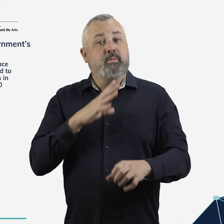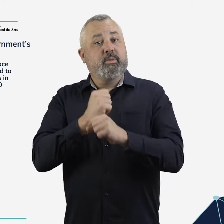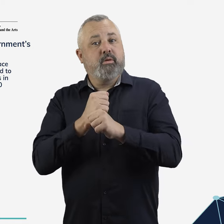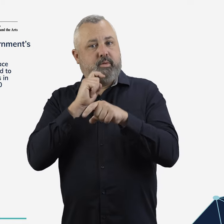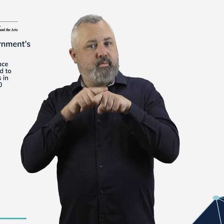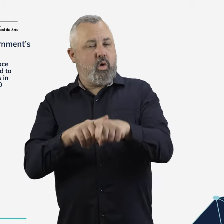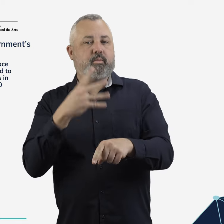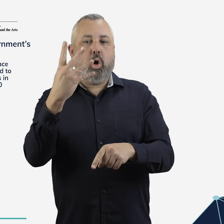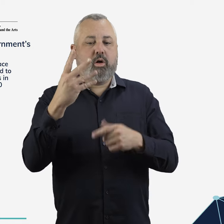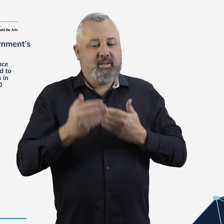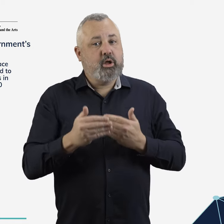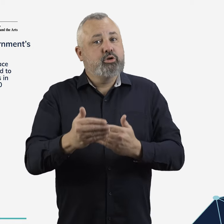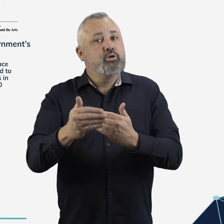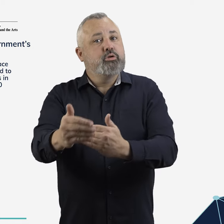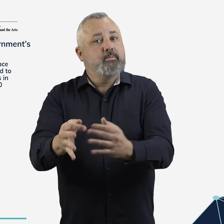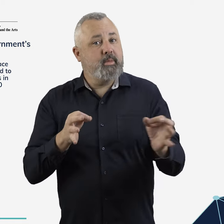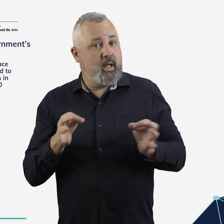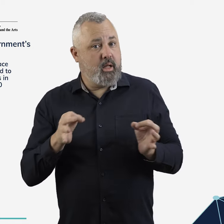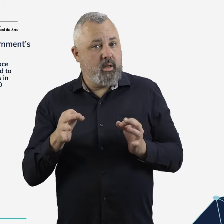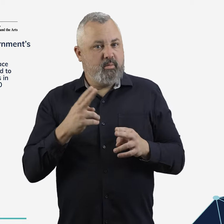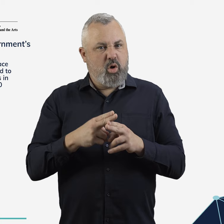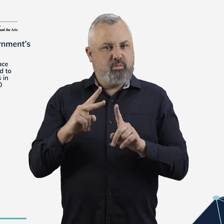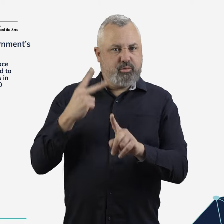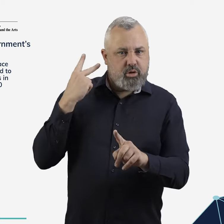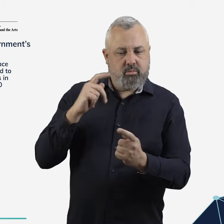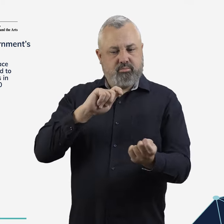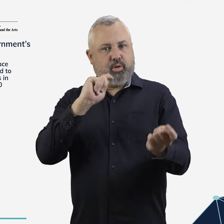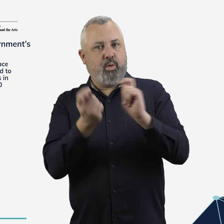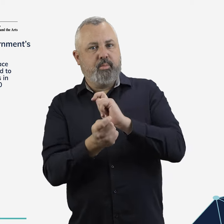The Australian Government will follow a 4-stage process to reform